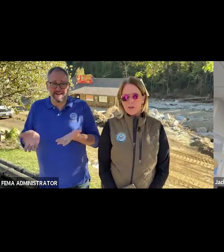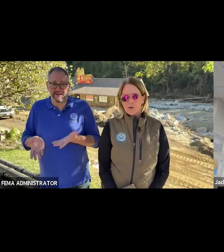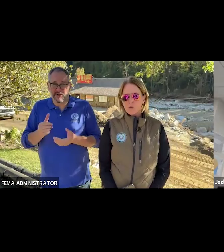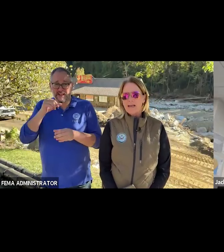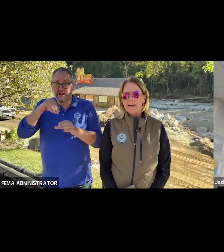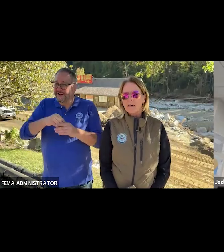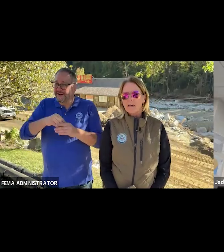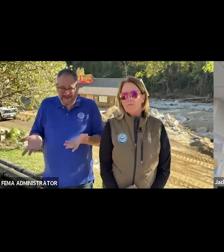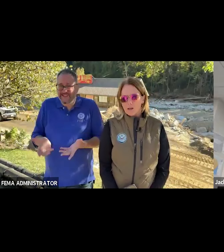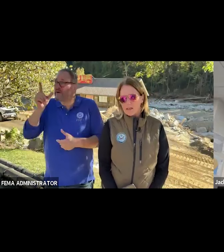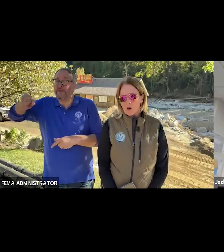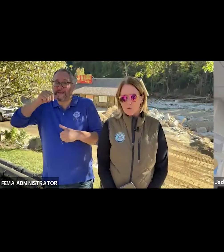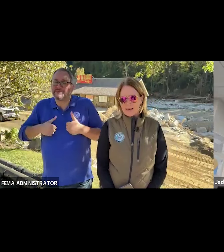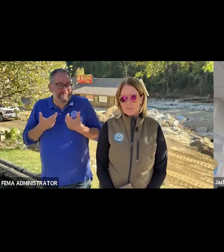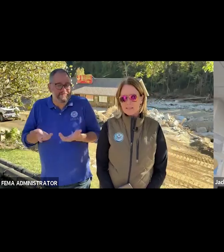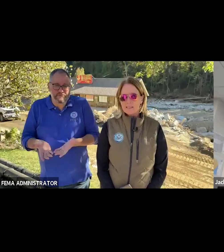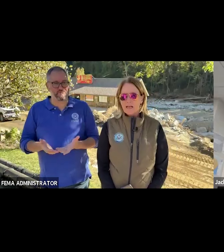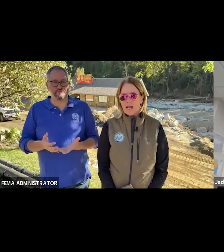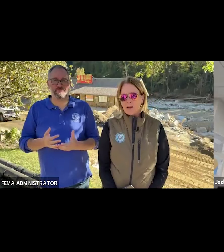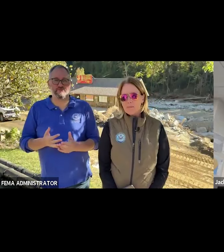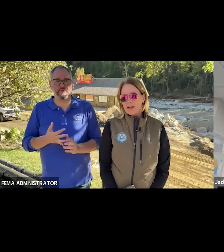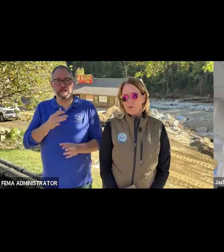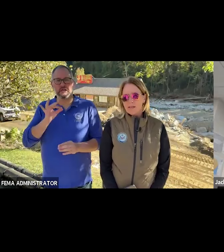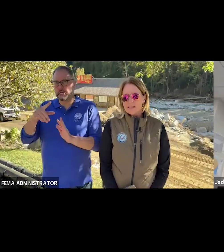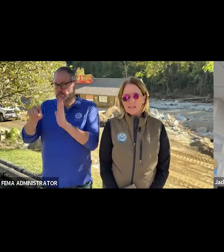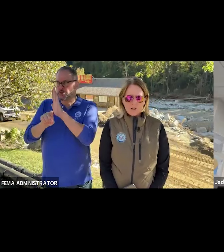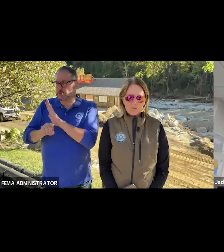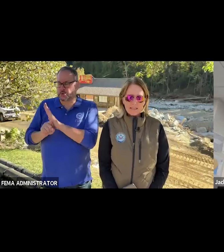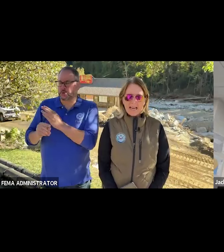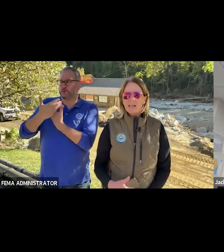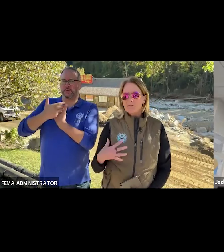You know, creating an environment of harassment, that creates, you know, negative